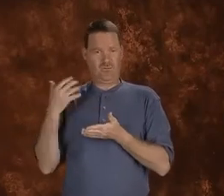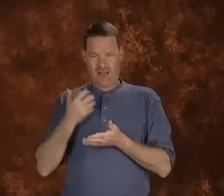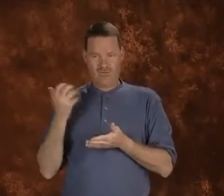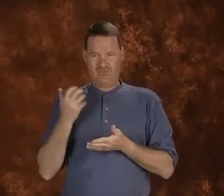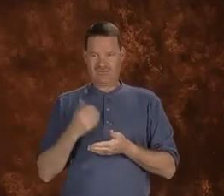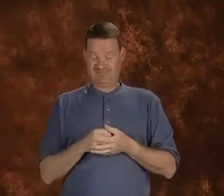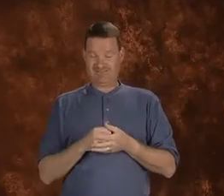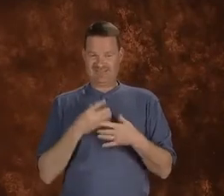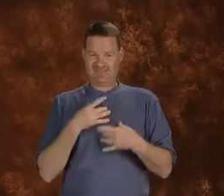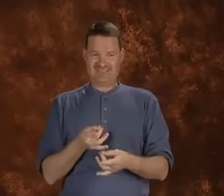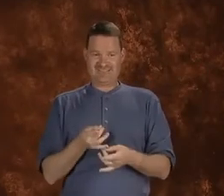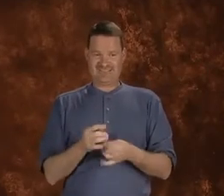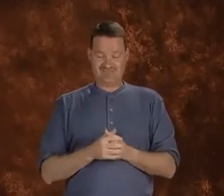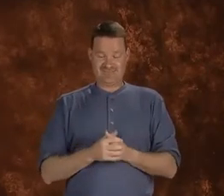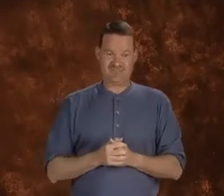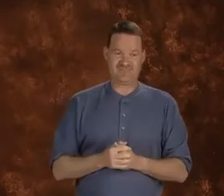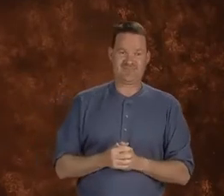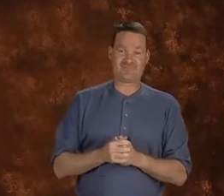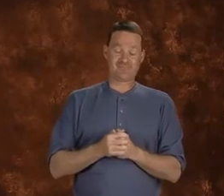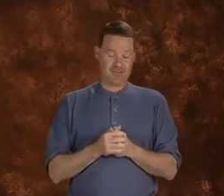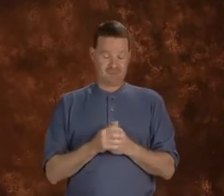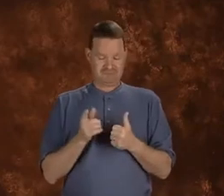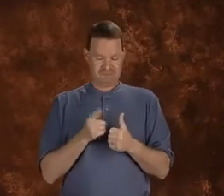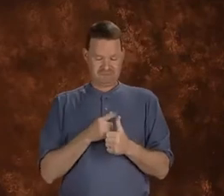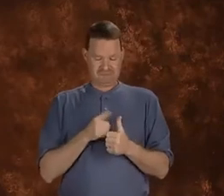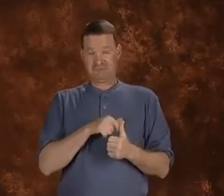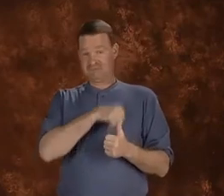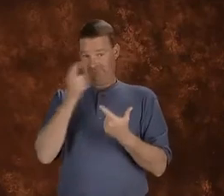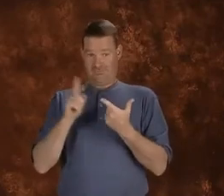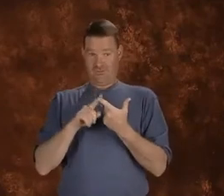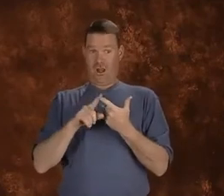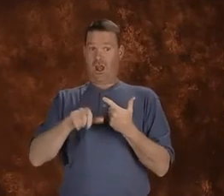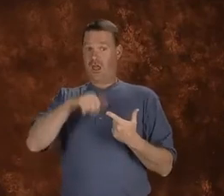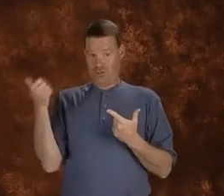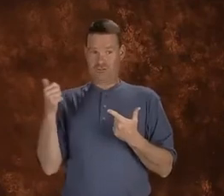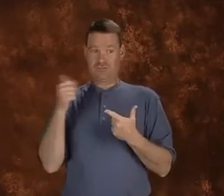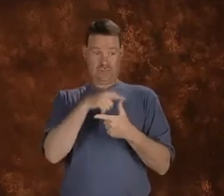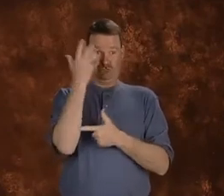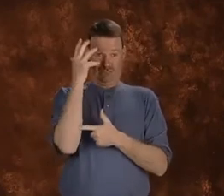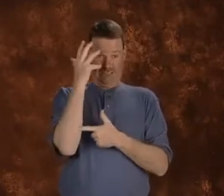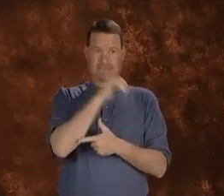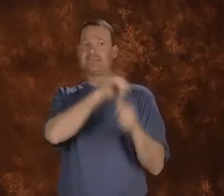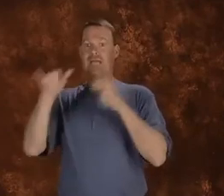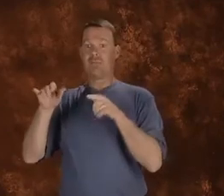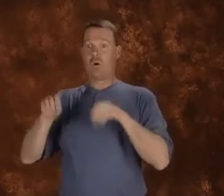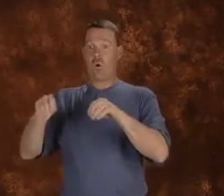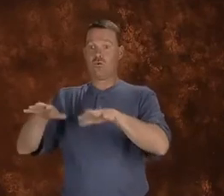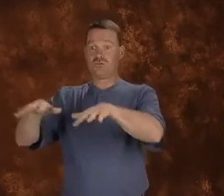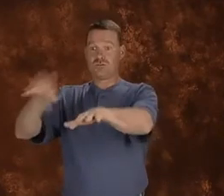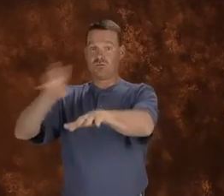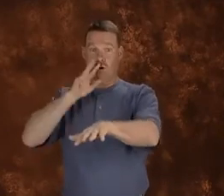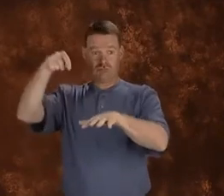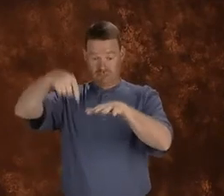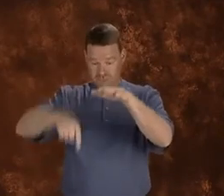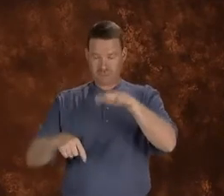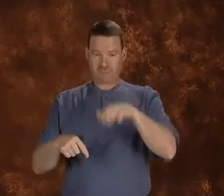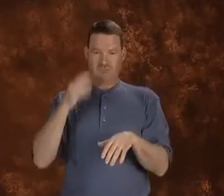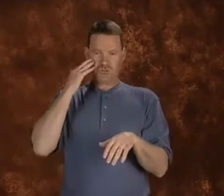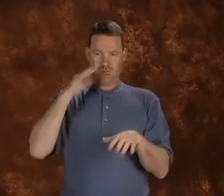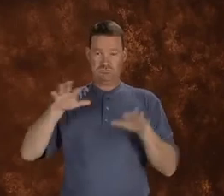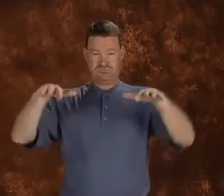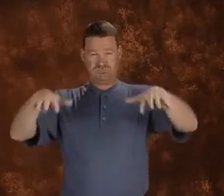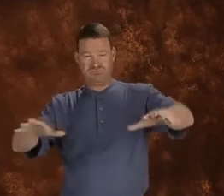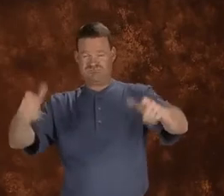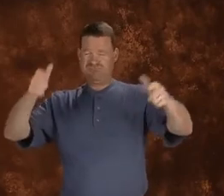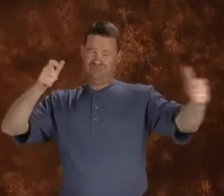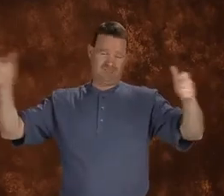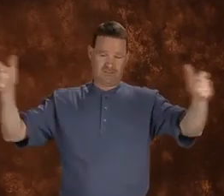Trees are very quiet compared to actual machines like an automobile.